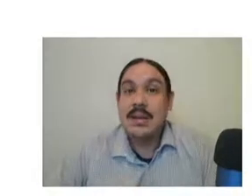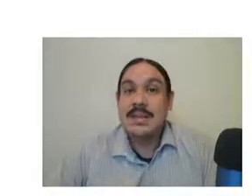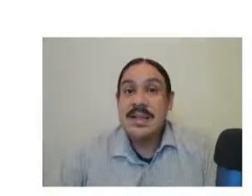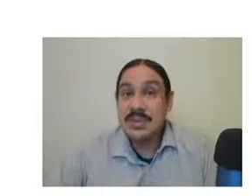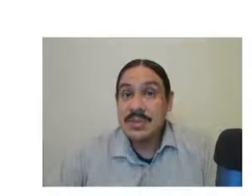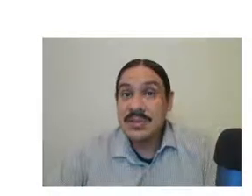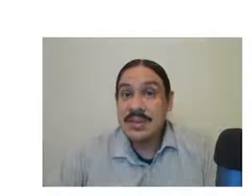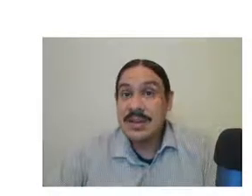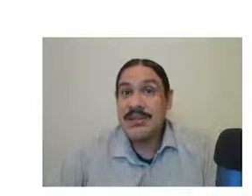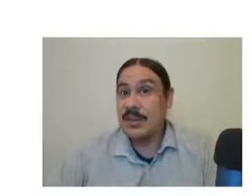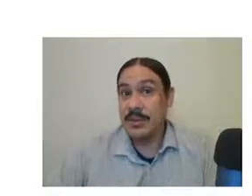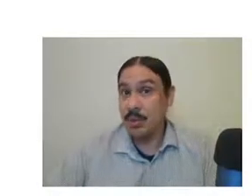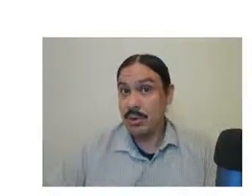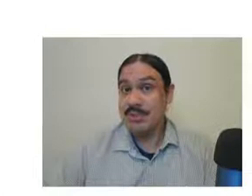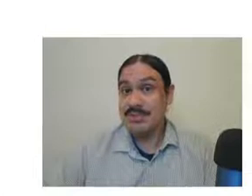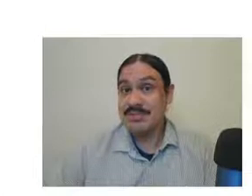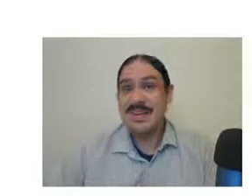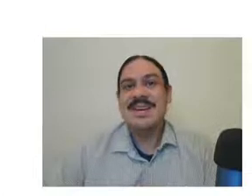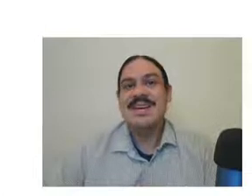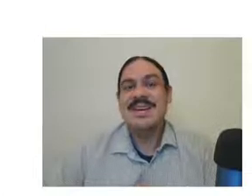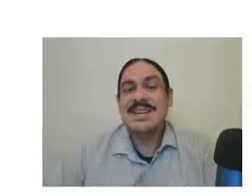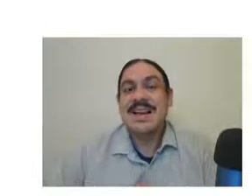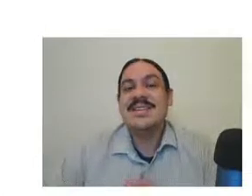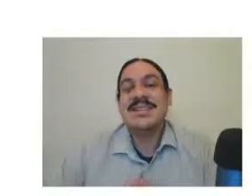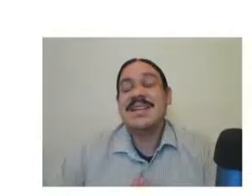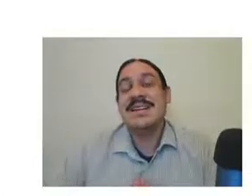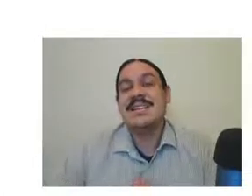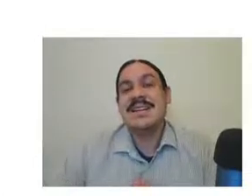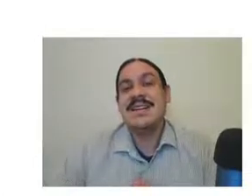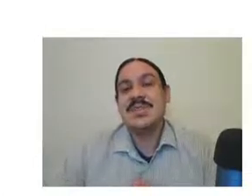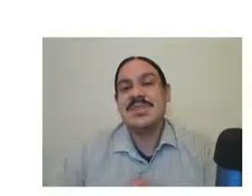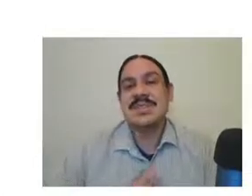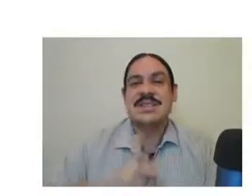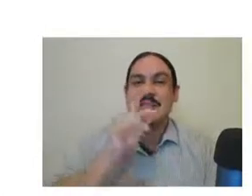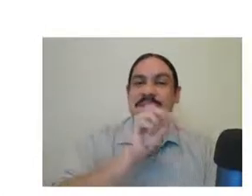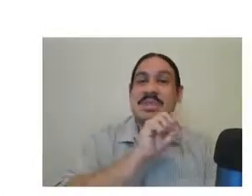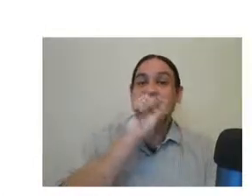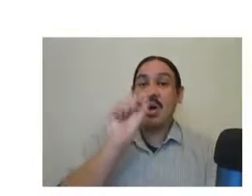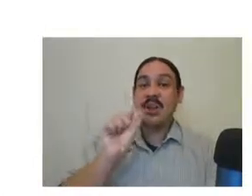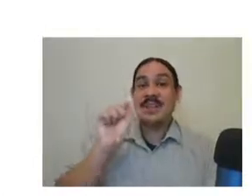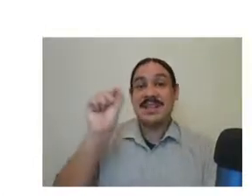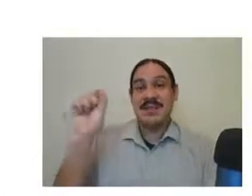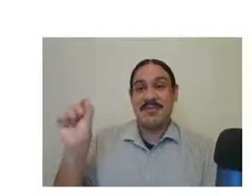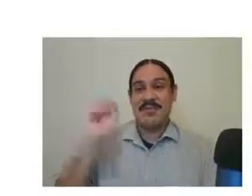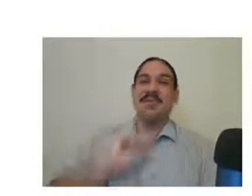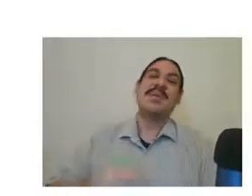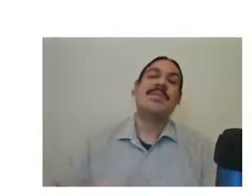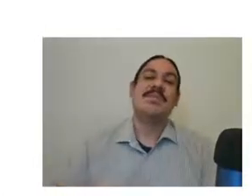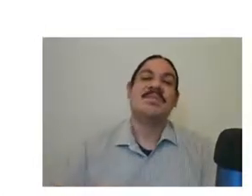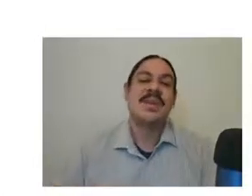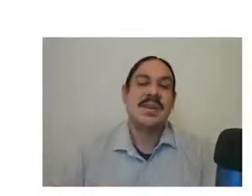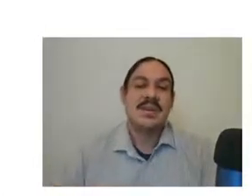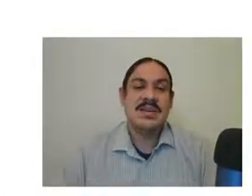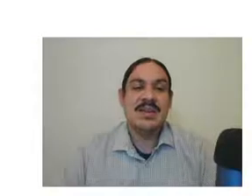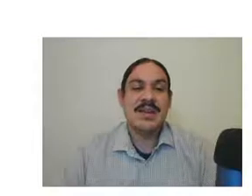sign languages can have other orders italian the italian sign language is